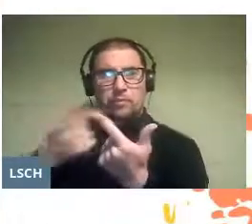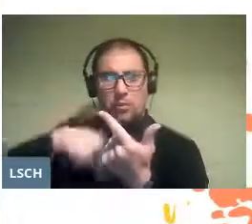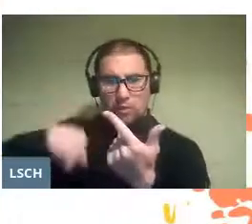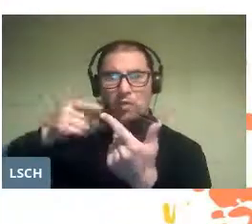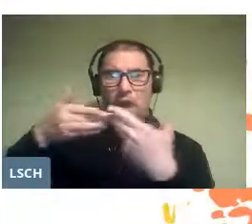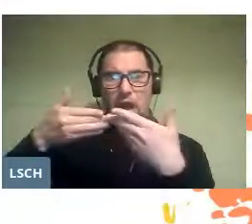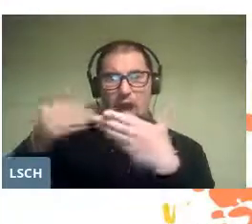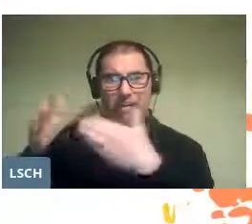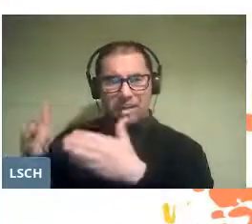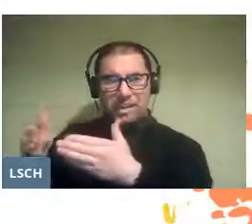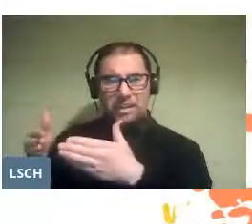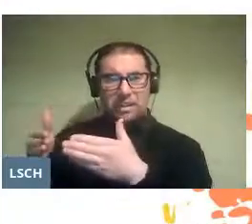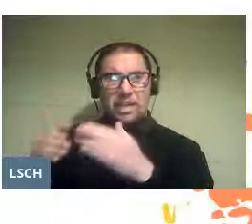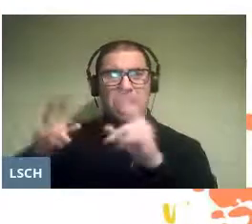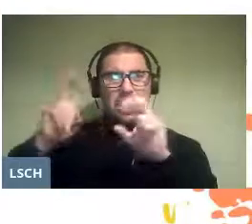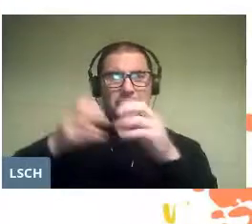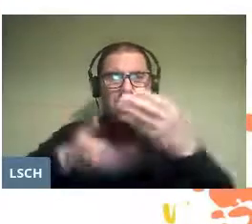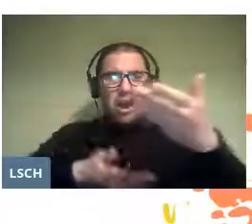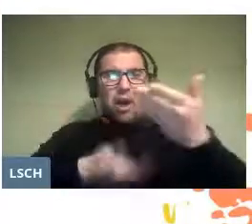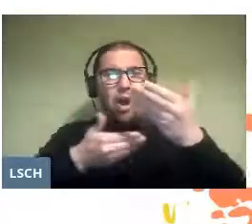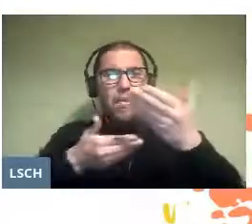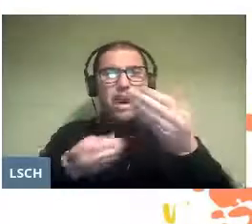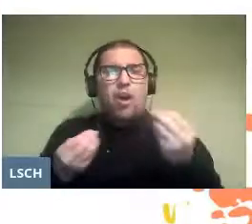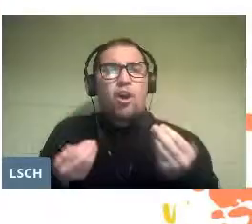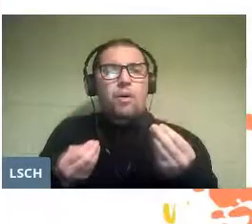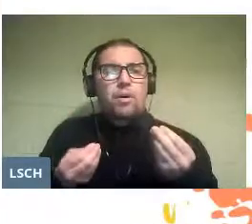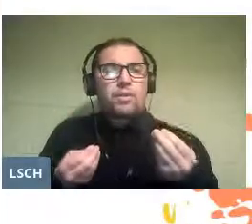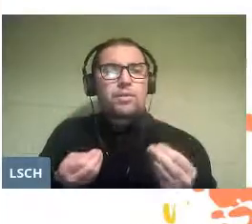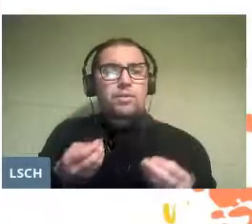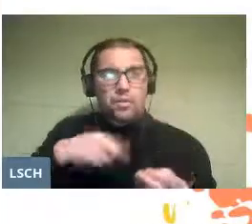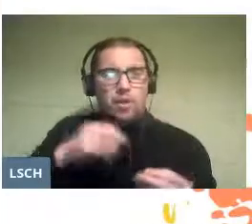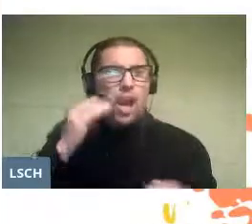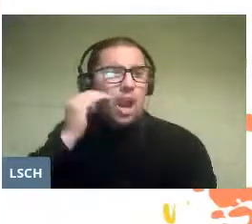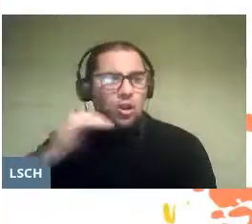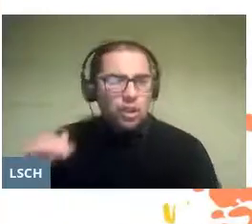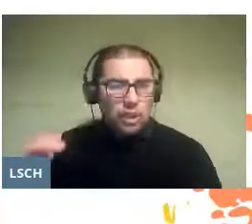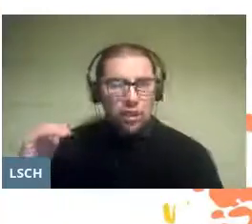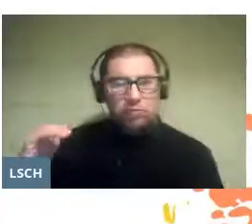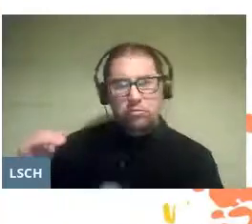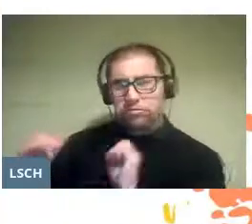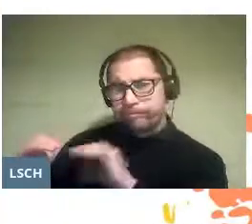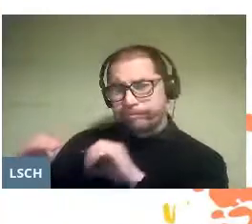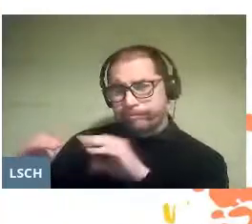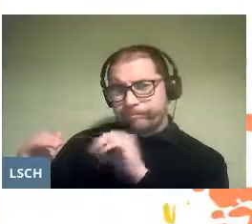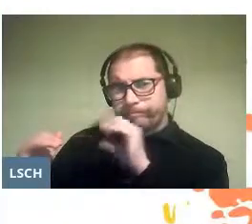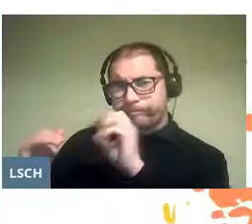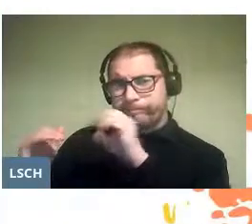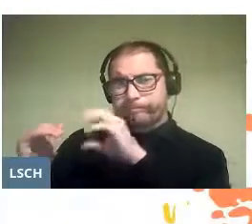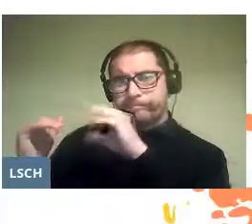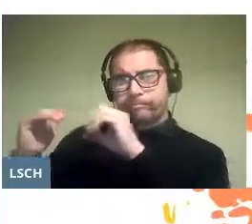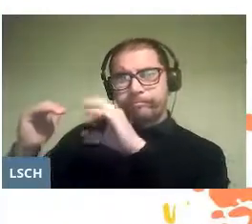to this genre from the earliest childhood to balance the cultural consumption